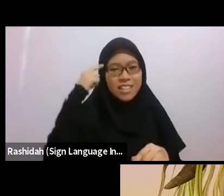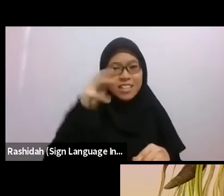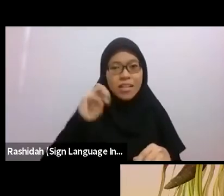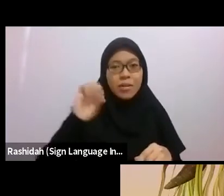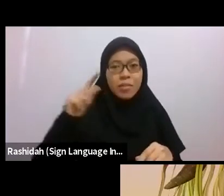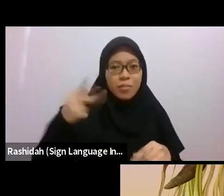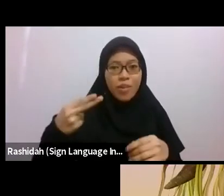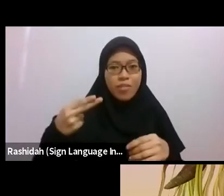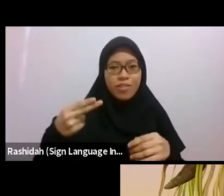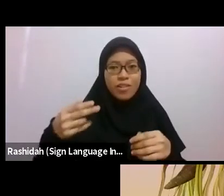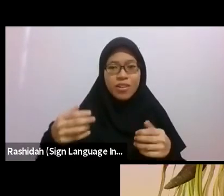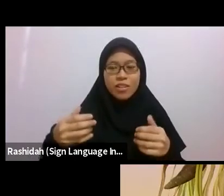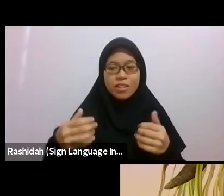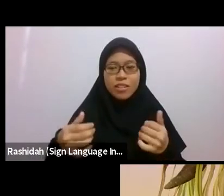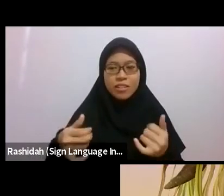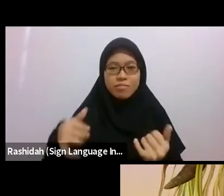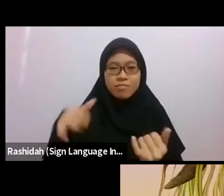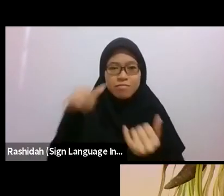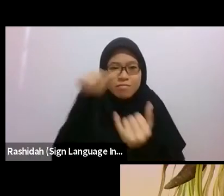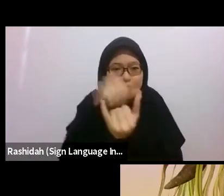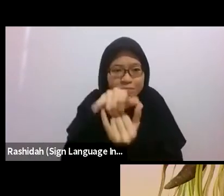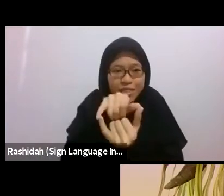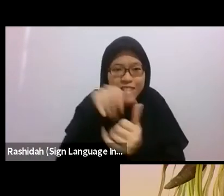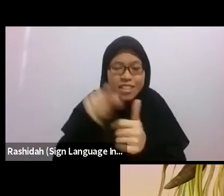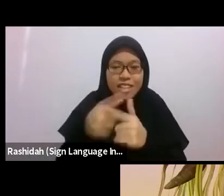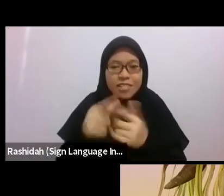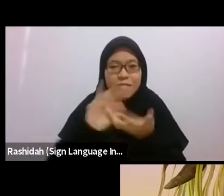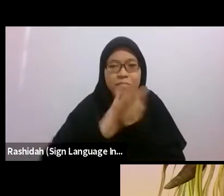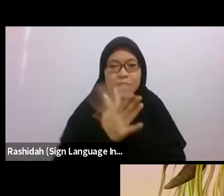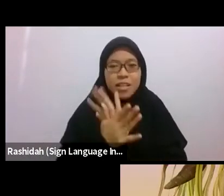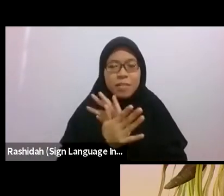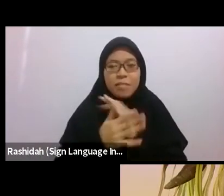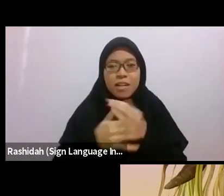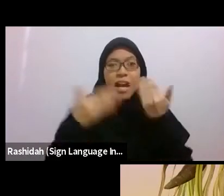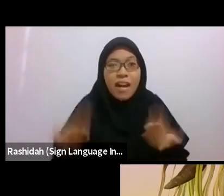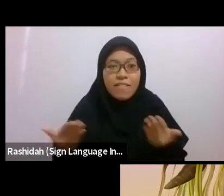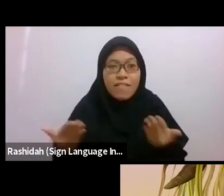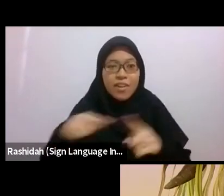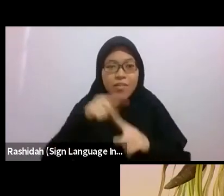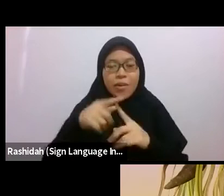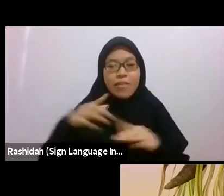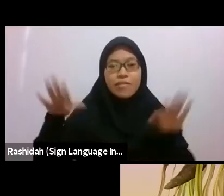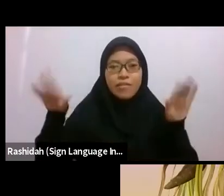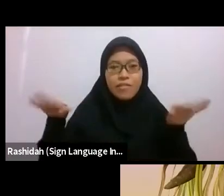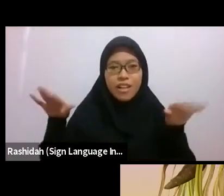so it was easier for them to land on our hands. That was a huge part of our memory.